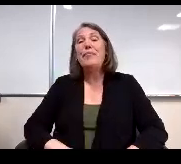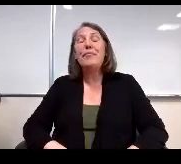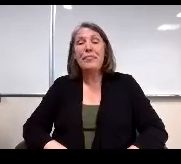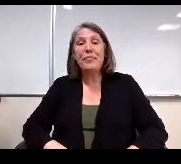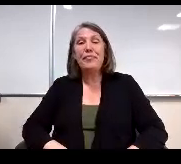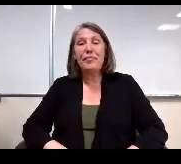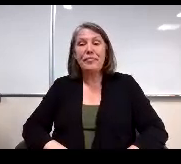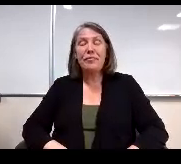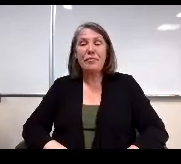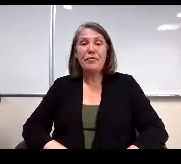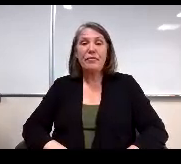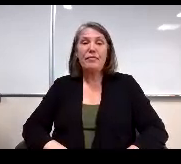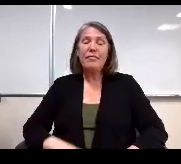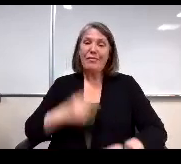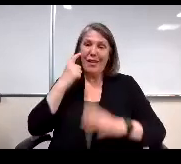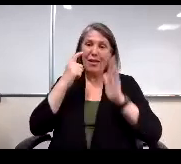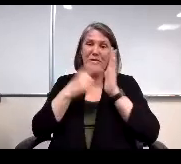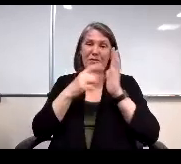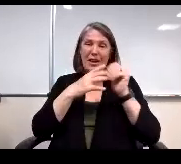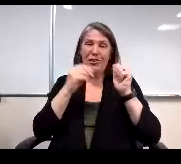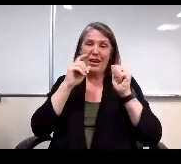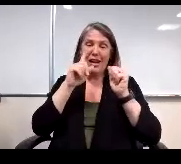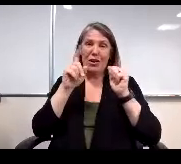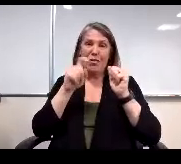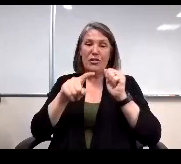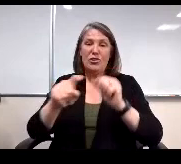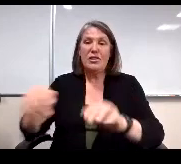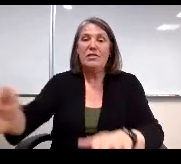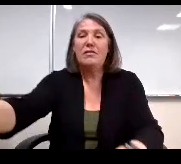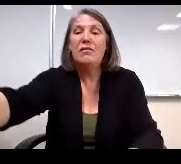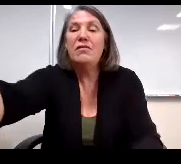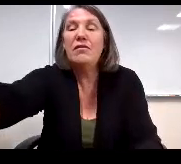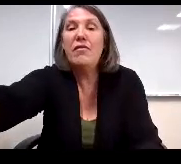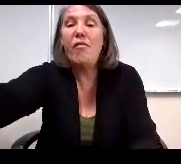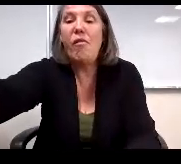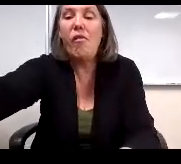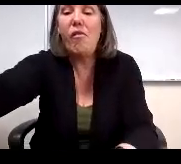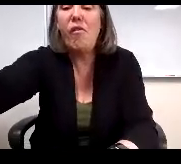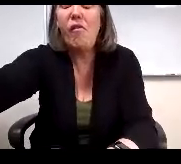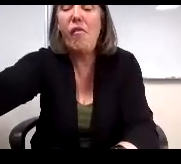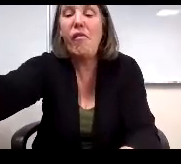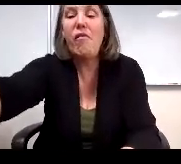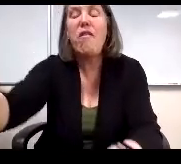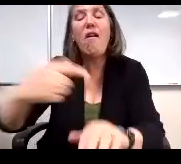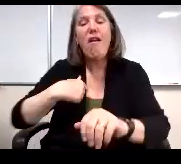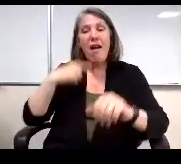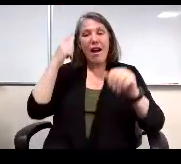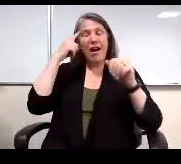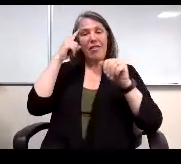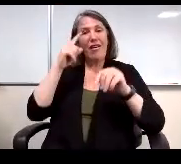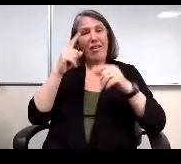Observation in a question. I thought the hope section was awesome.